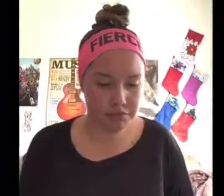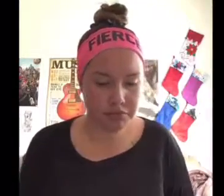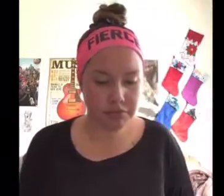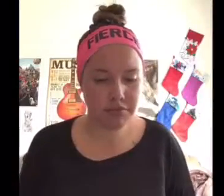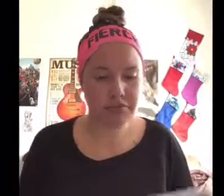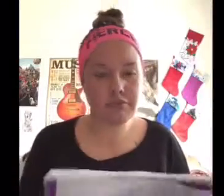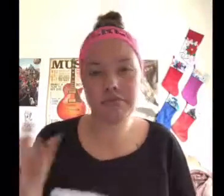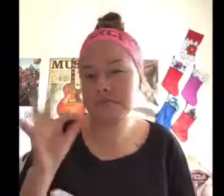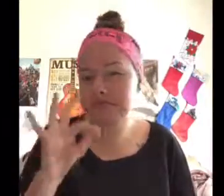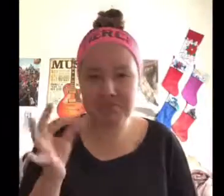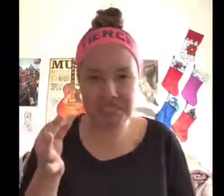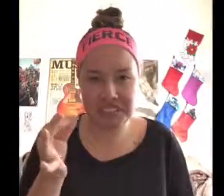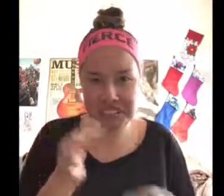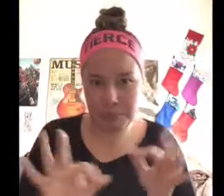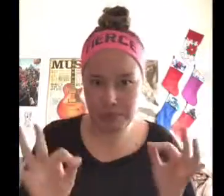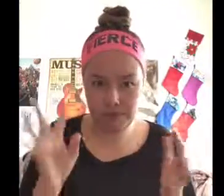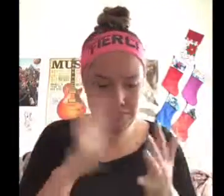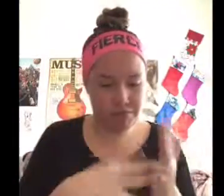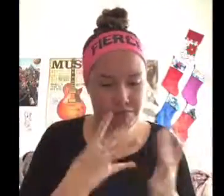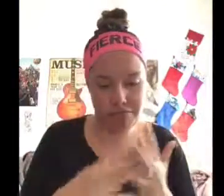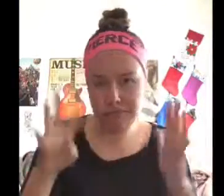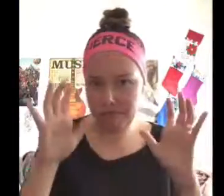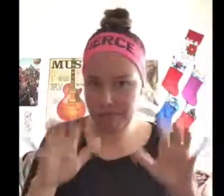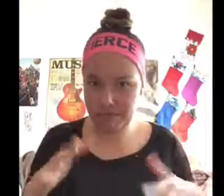Simple and plain charts to typed by myself..